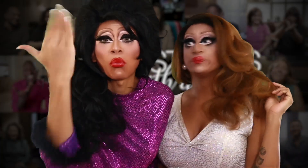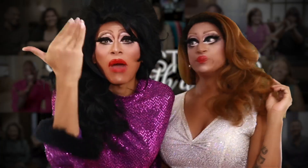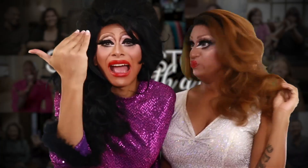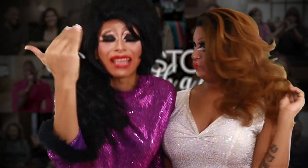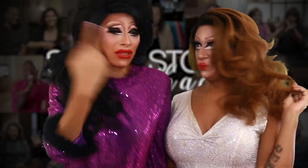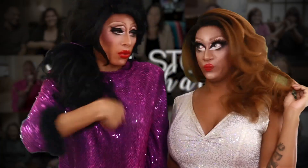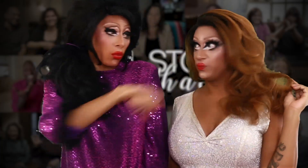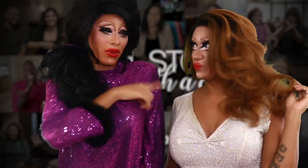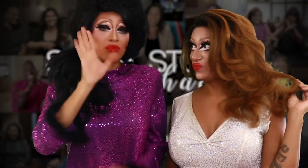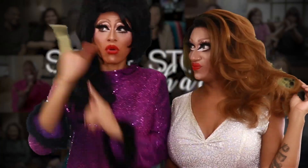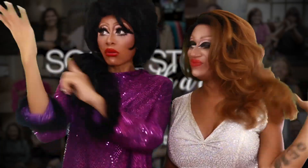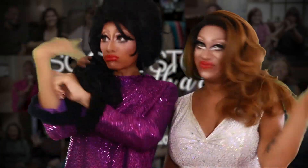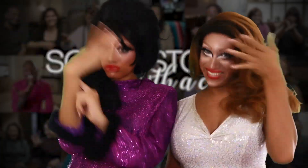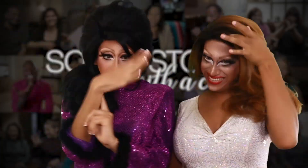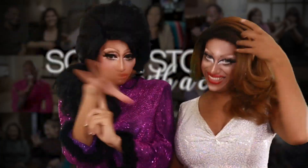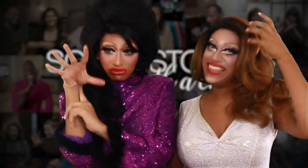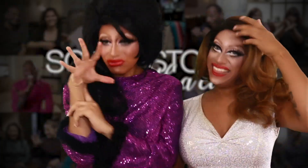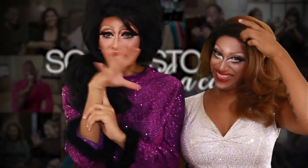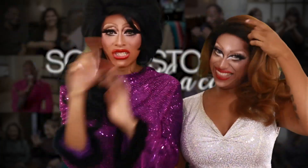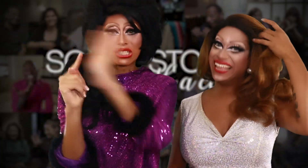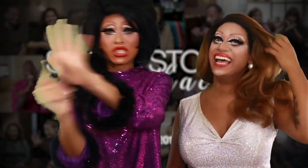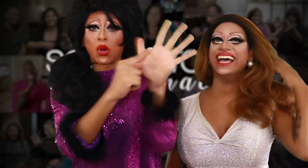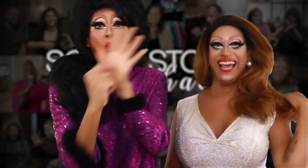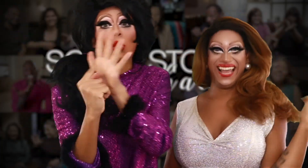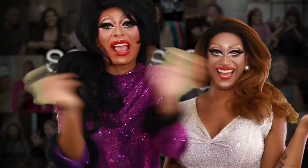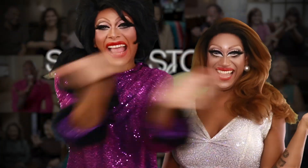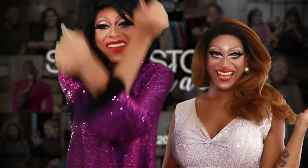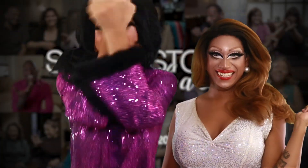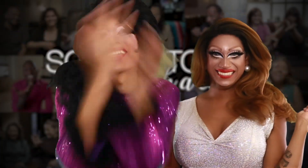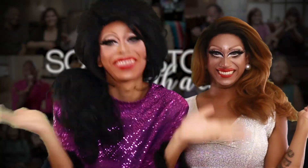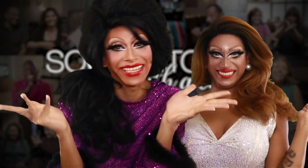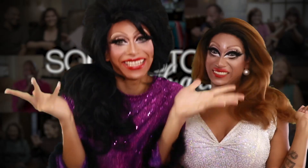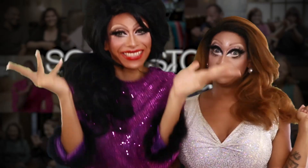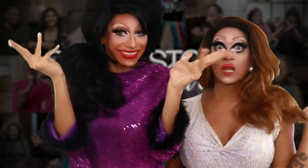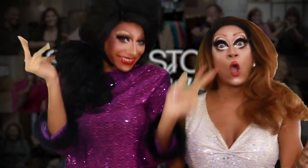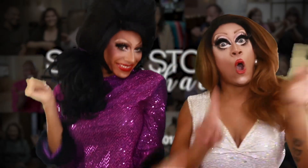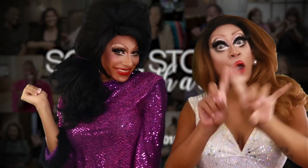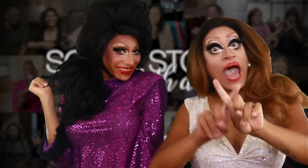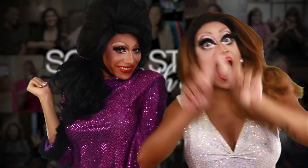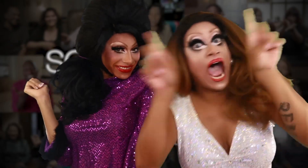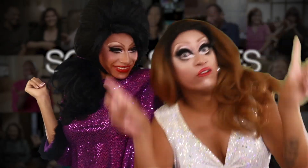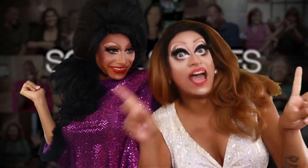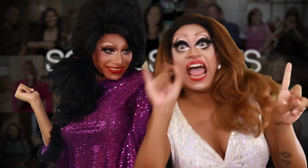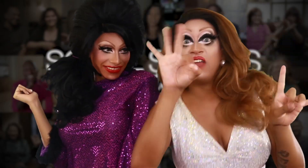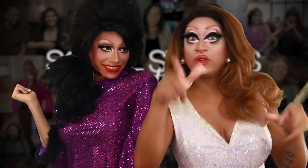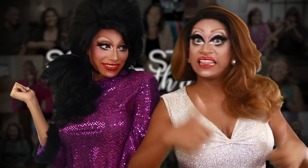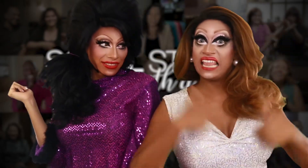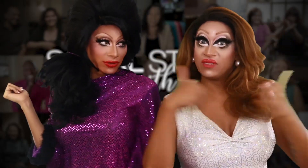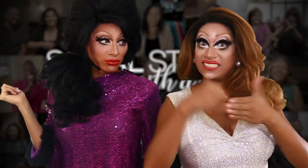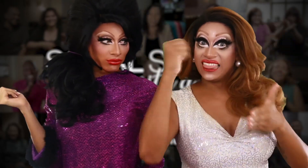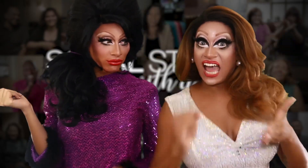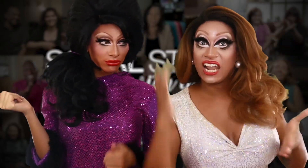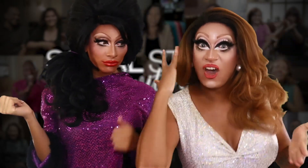dry your tears darlin’, because Selena and me will make sure you feel like you’re there! Howeverrrr, IF you are in the area, girl!